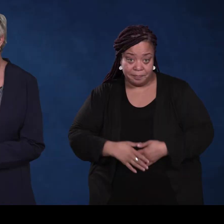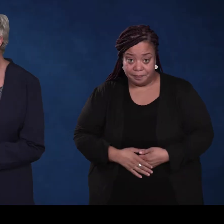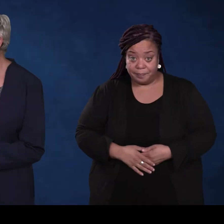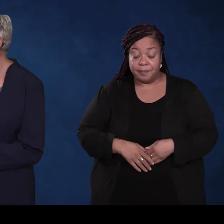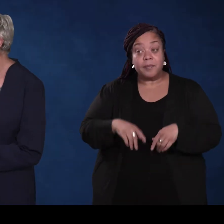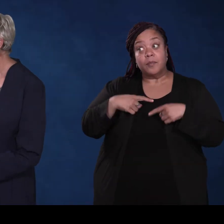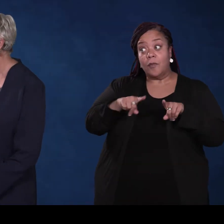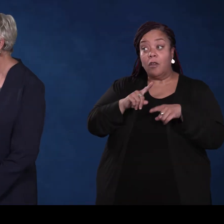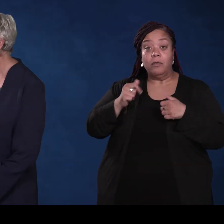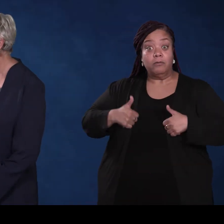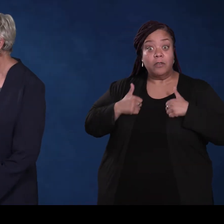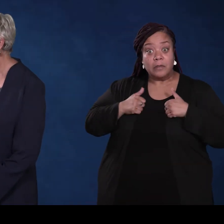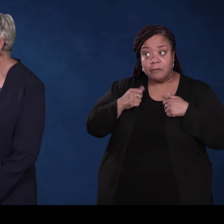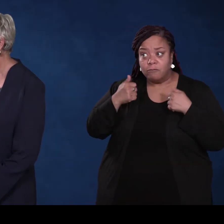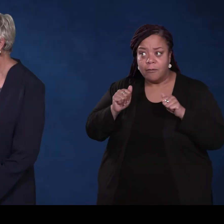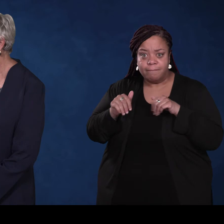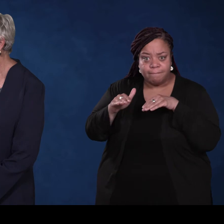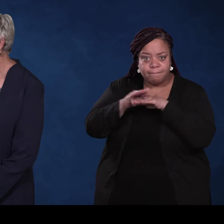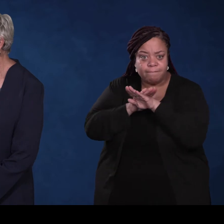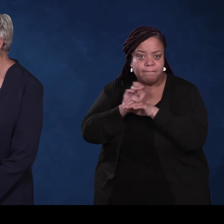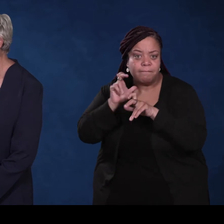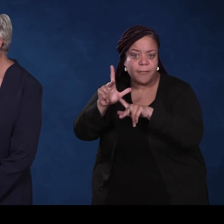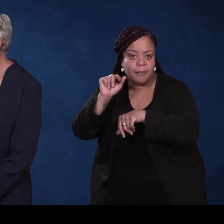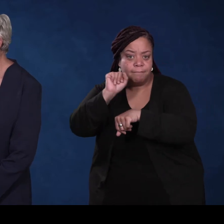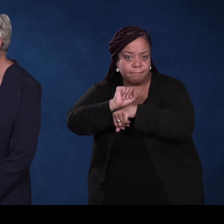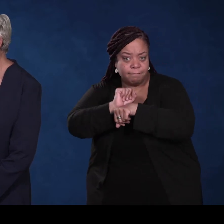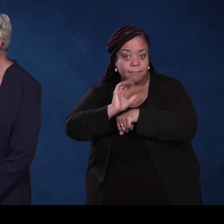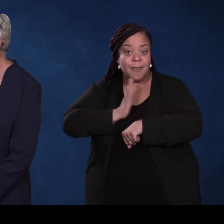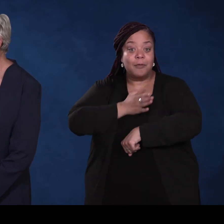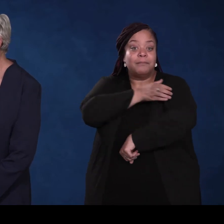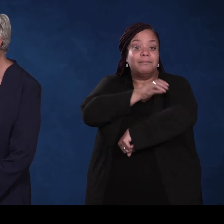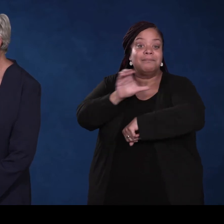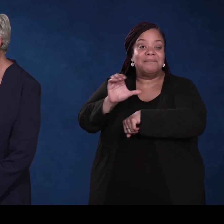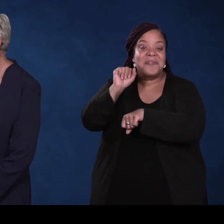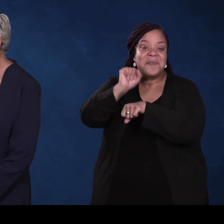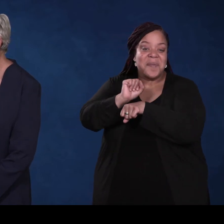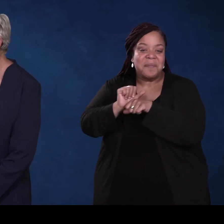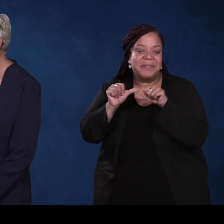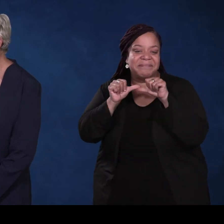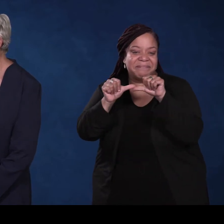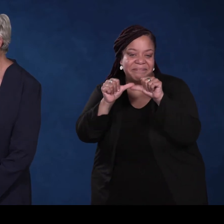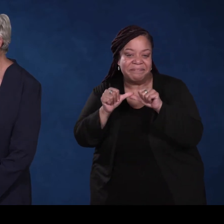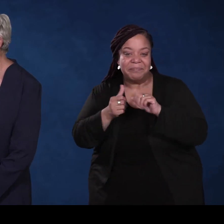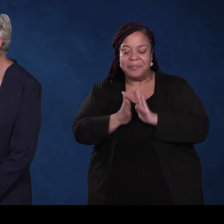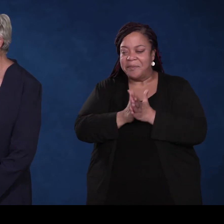Amy: As residents look to reenter the workforce, our Empowering to Employ initiative will continue to be an